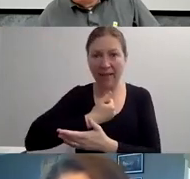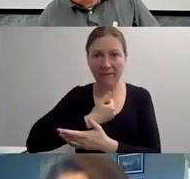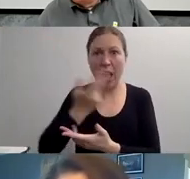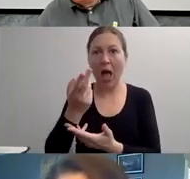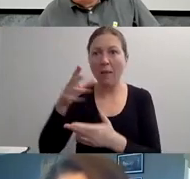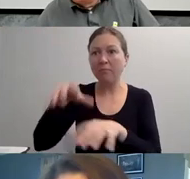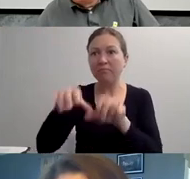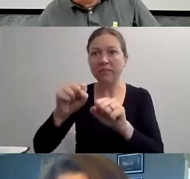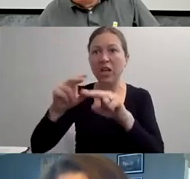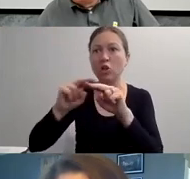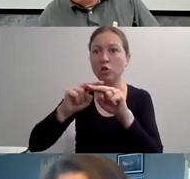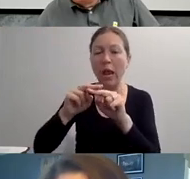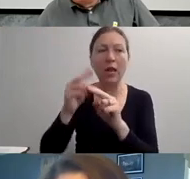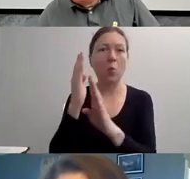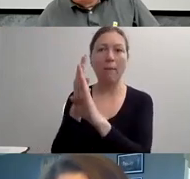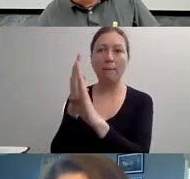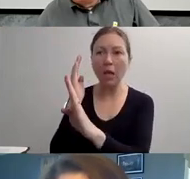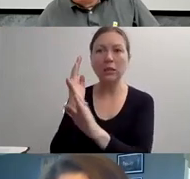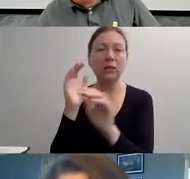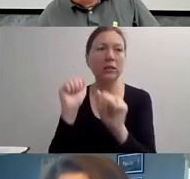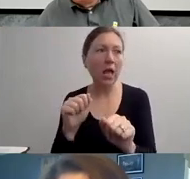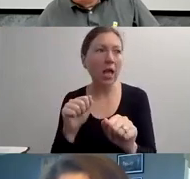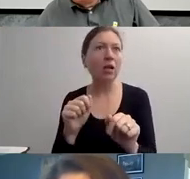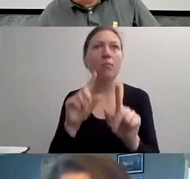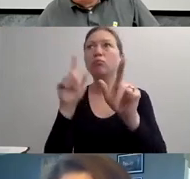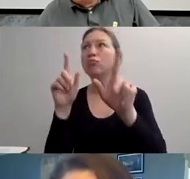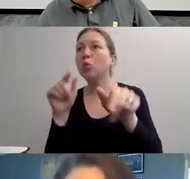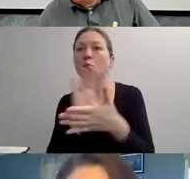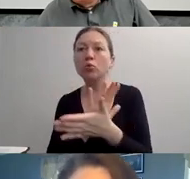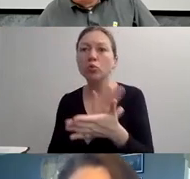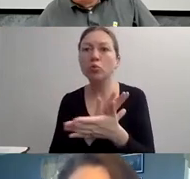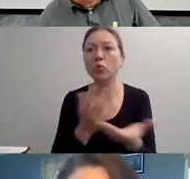AND IT'S IMPORTANT TO HAVE THAT FOUNDATION BEFORE GOING FORWARD AND TELLING STORIES.